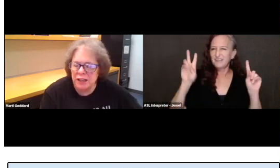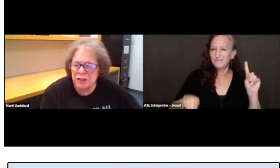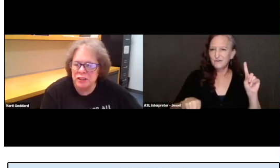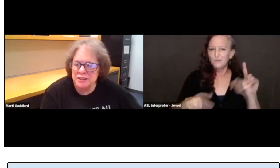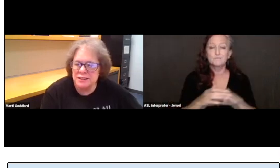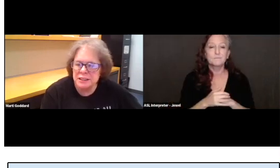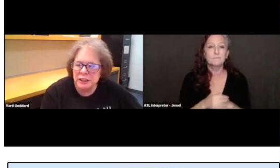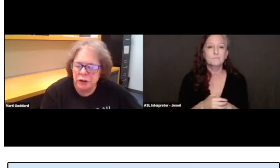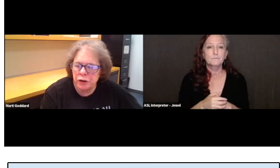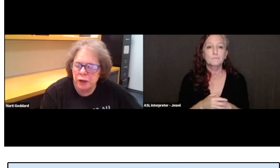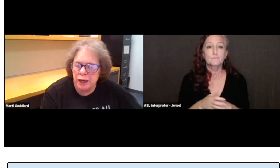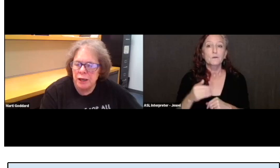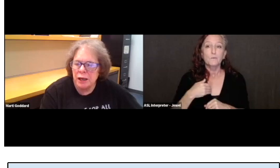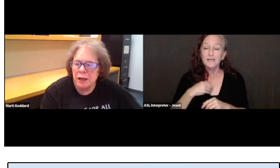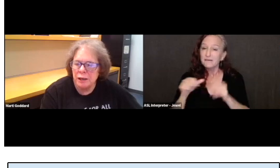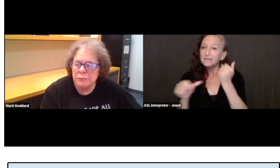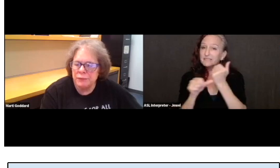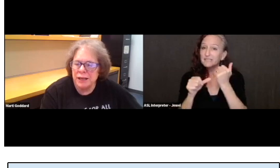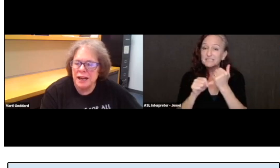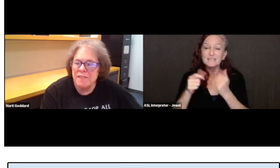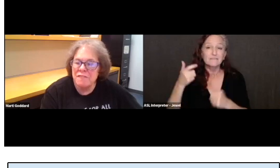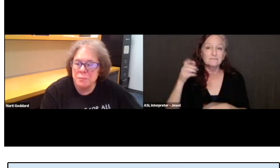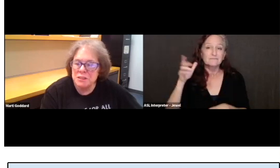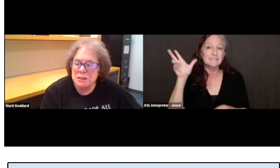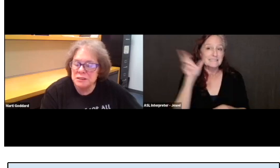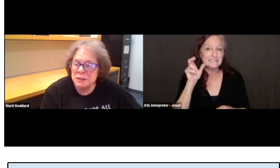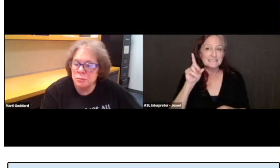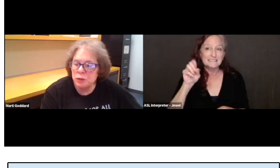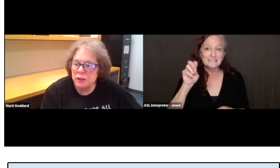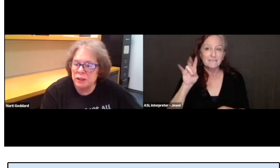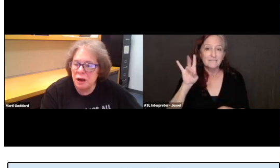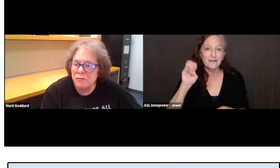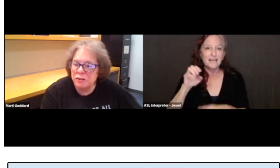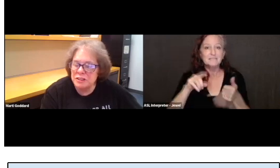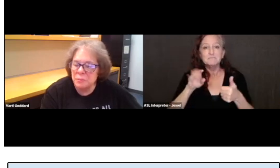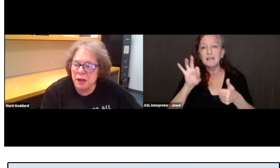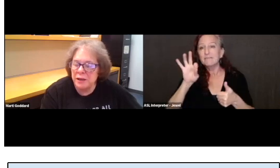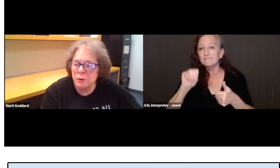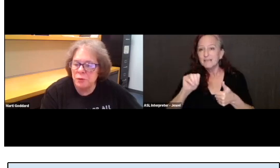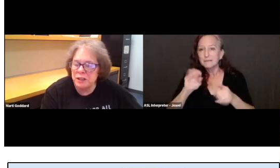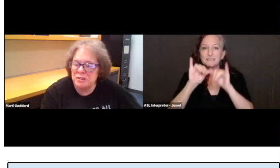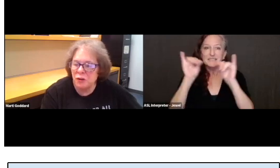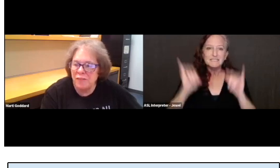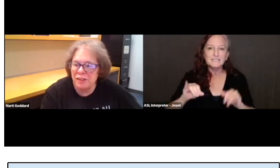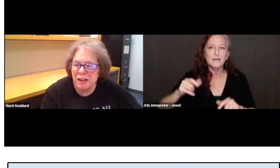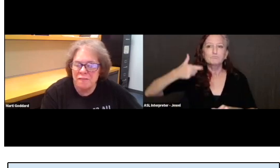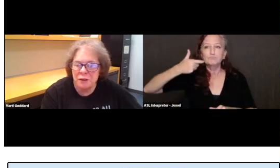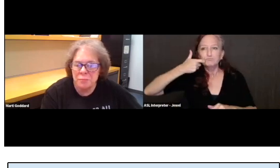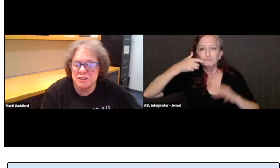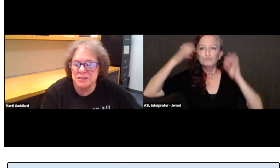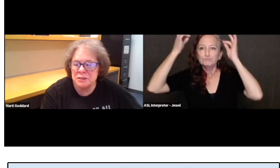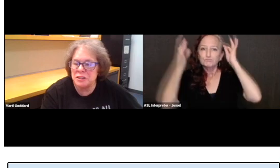And you can see here an FM system with a conference mike but we also have the FM systems